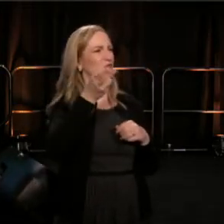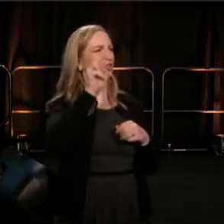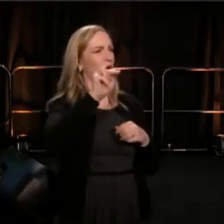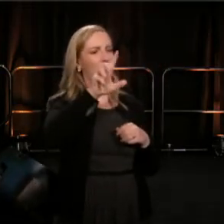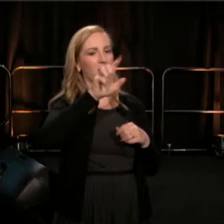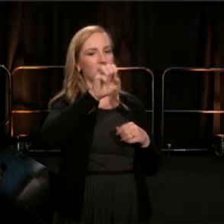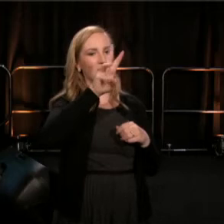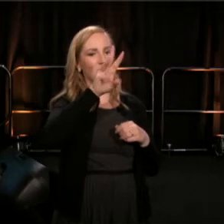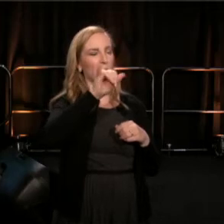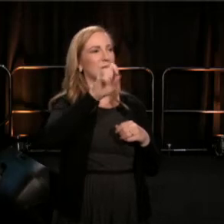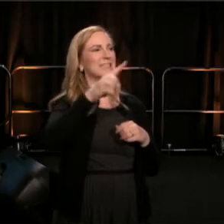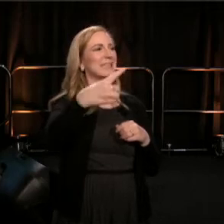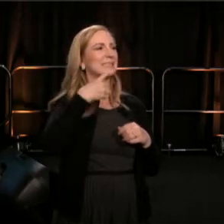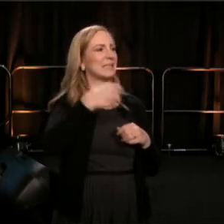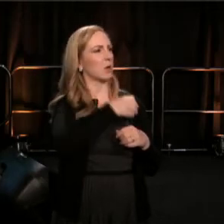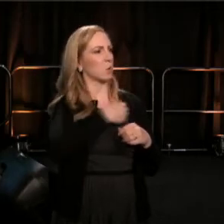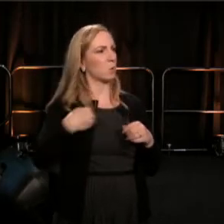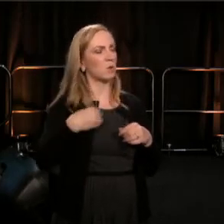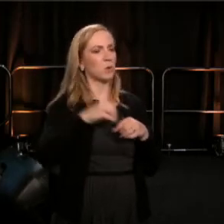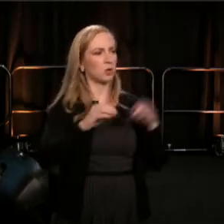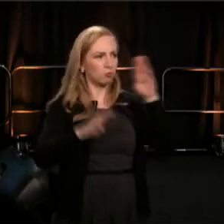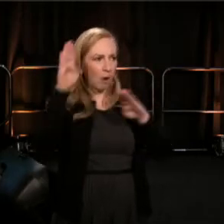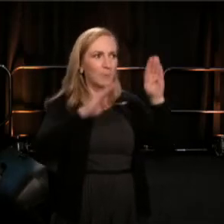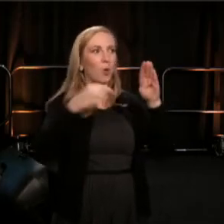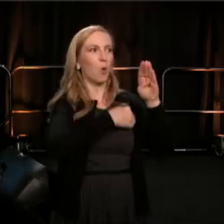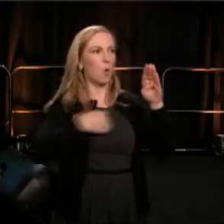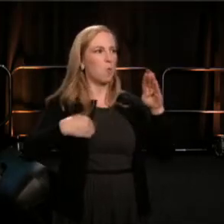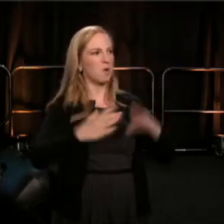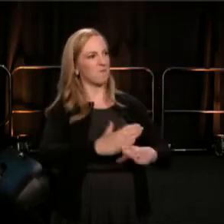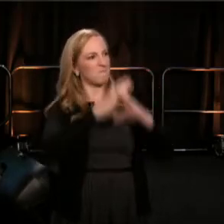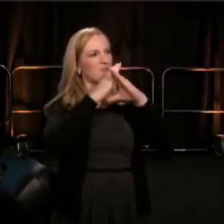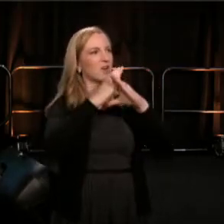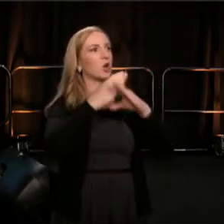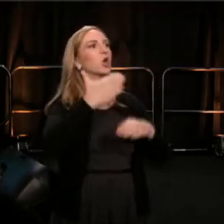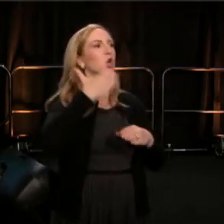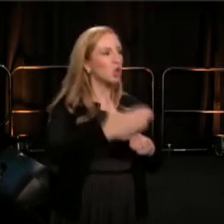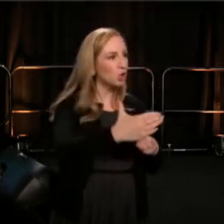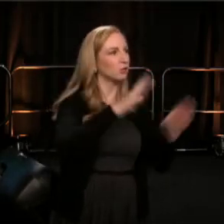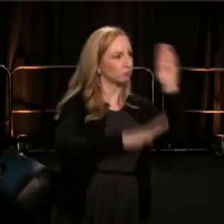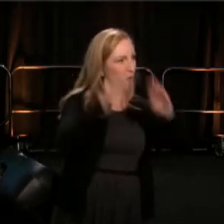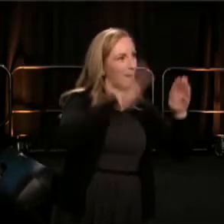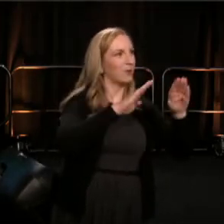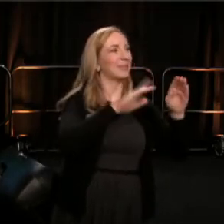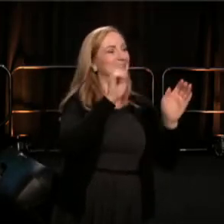"We got in trouble, we got in the way, good trouble, necessary trouble,